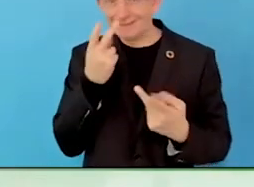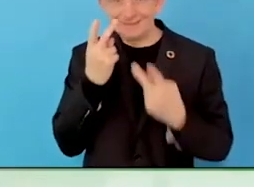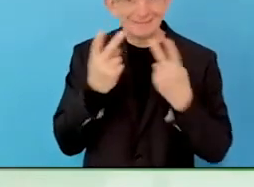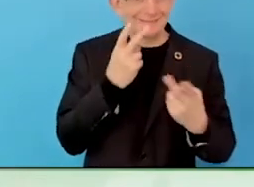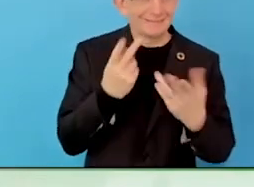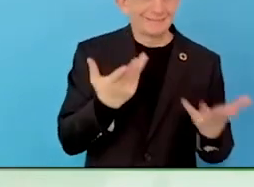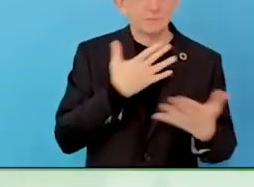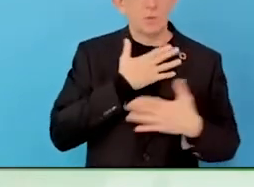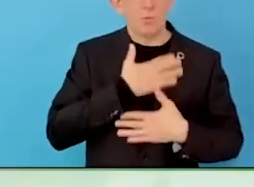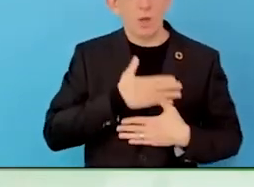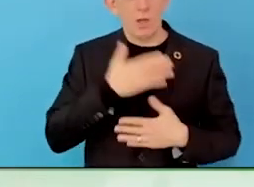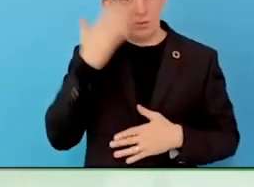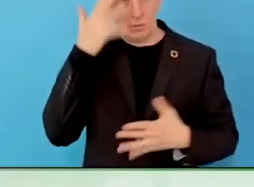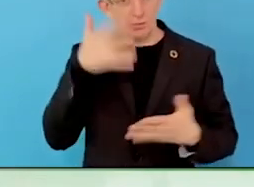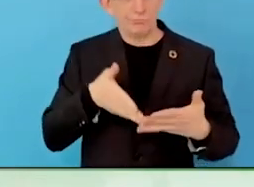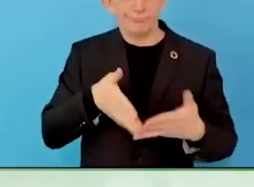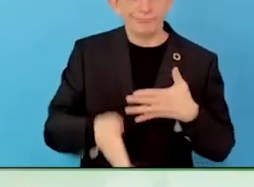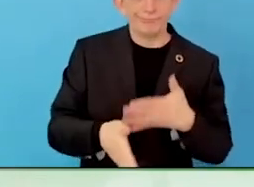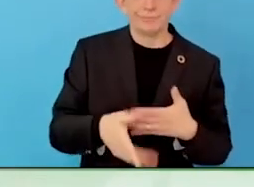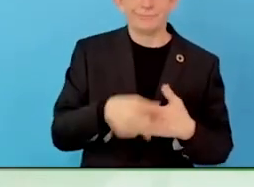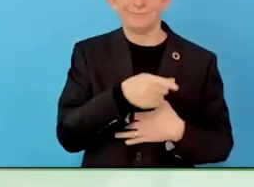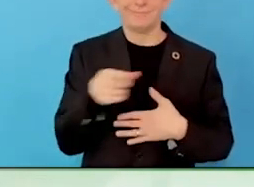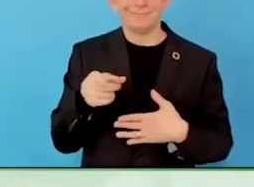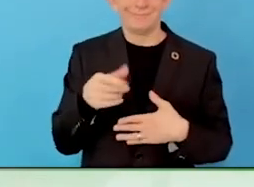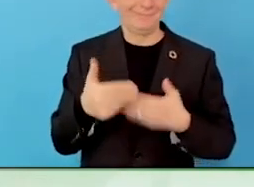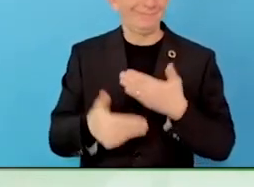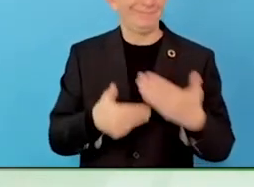In our case, people with disabilities. This helps a lot as well.